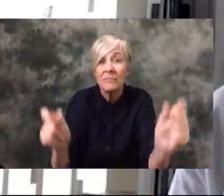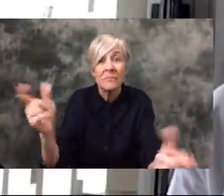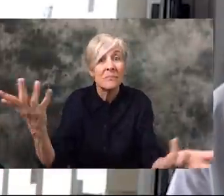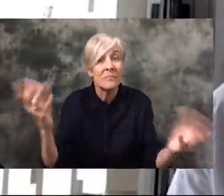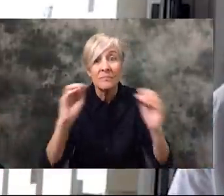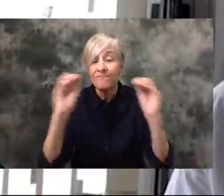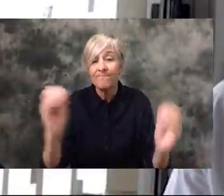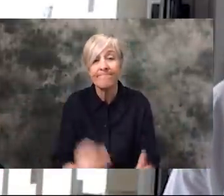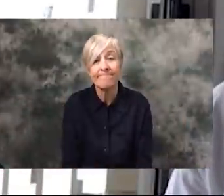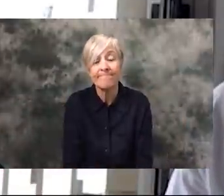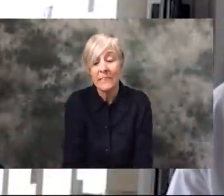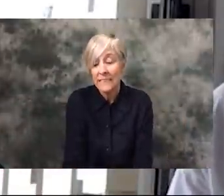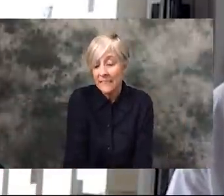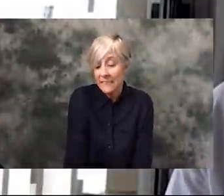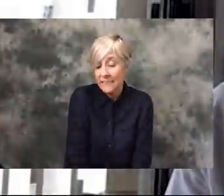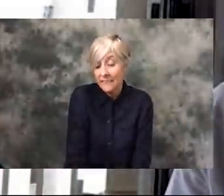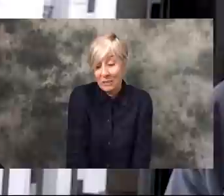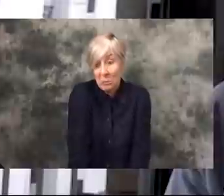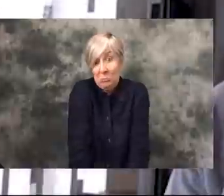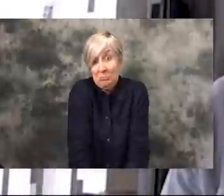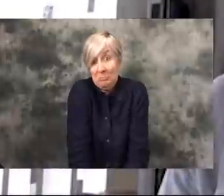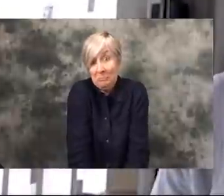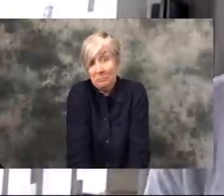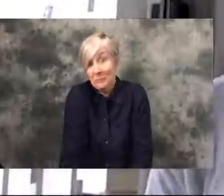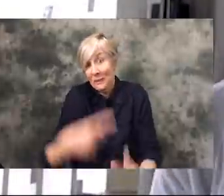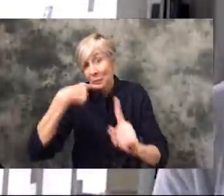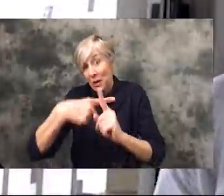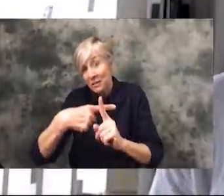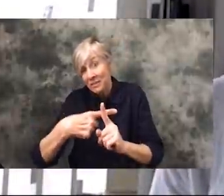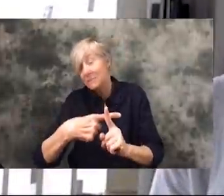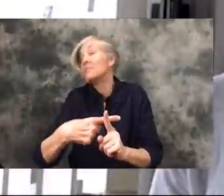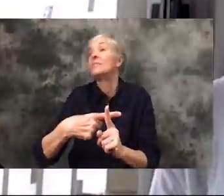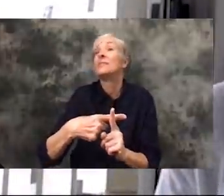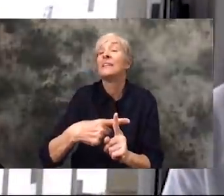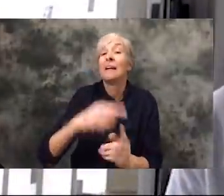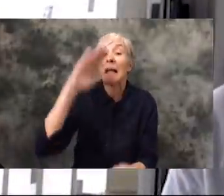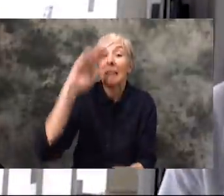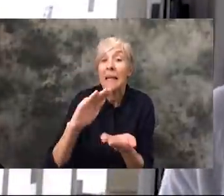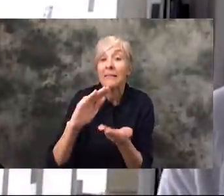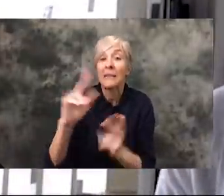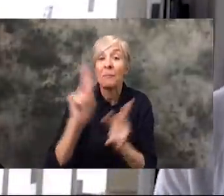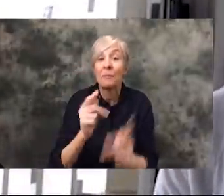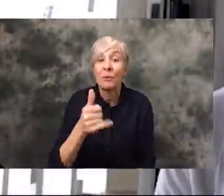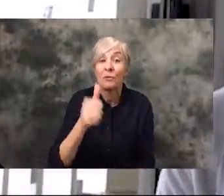Um but I don't know the bright side? I dunno less people are drinking Coronas?